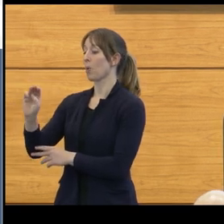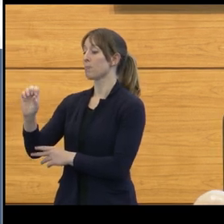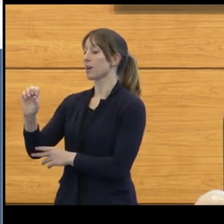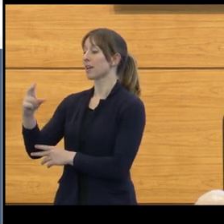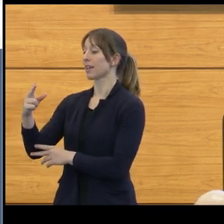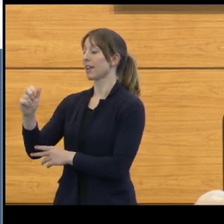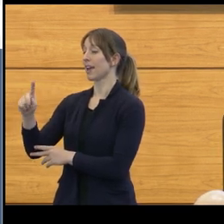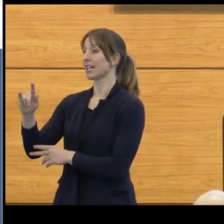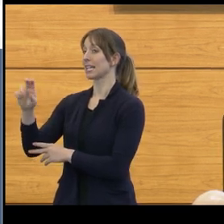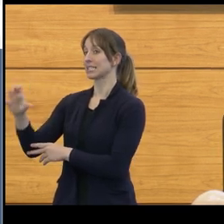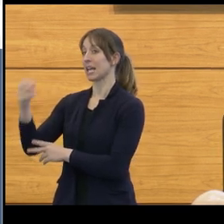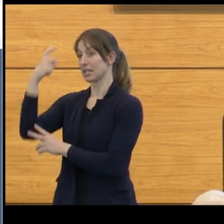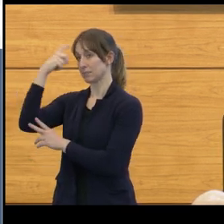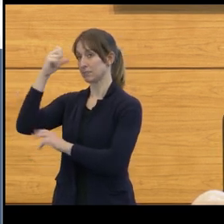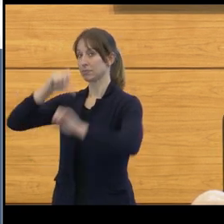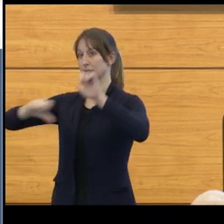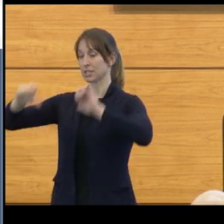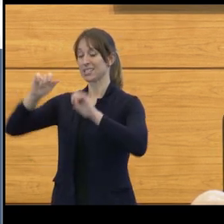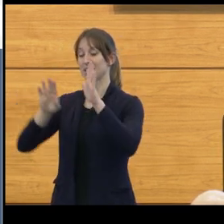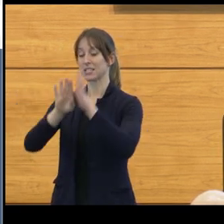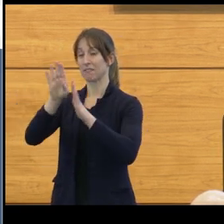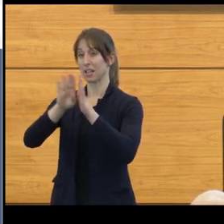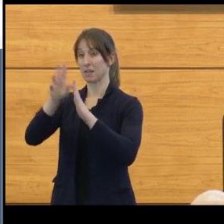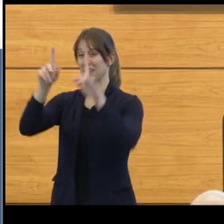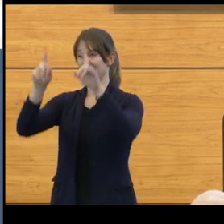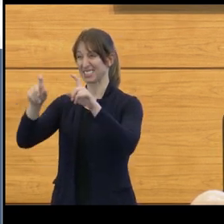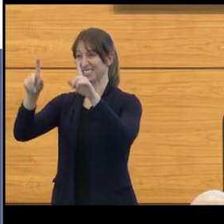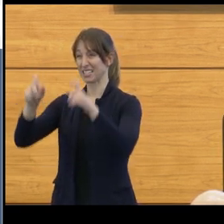build, test, and validate new prosthetic